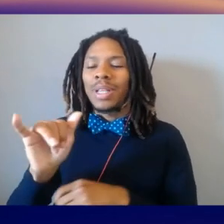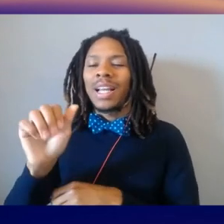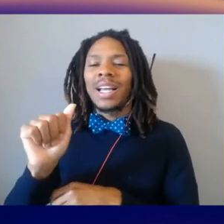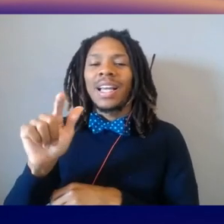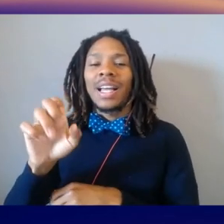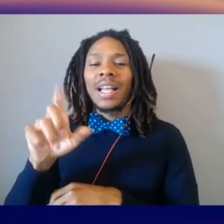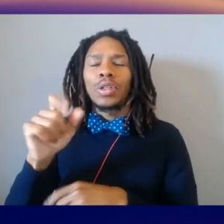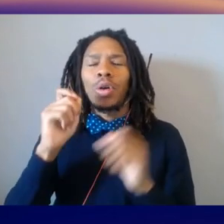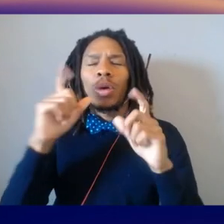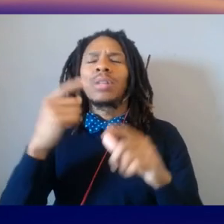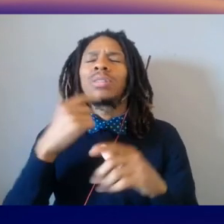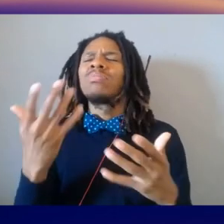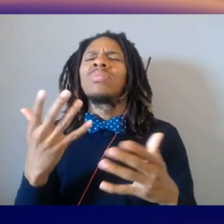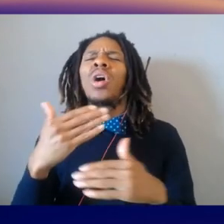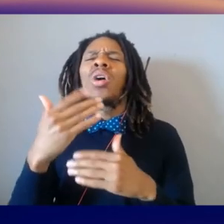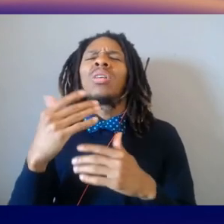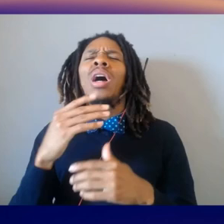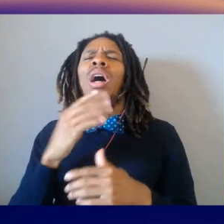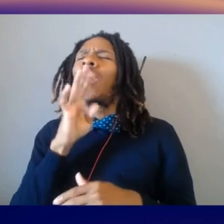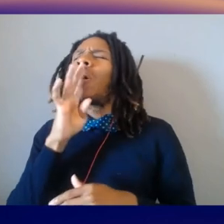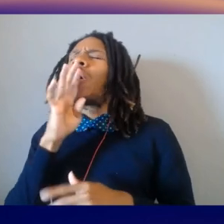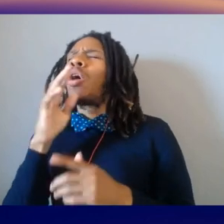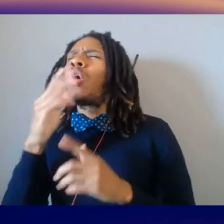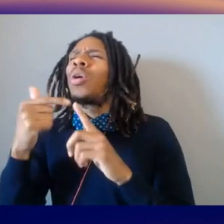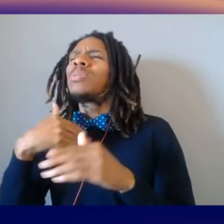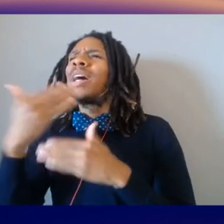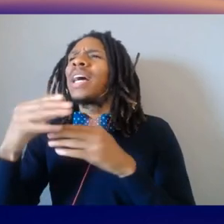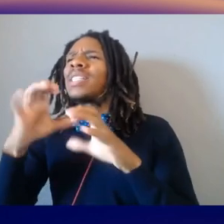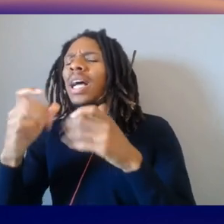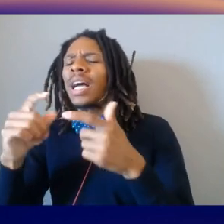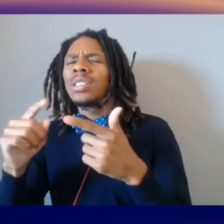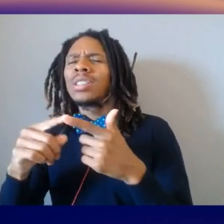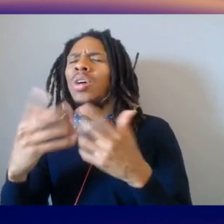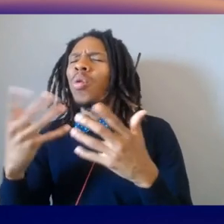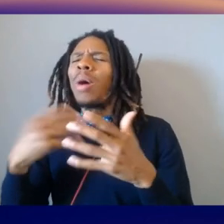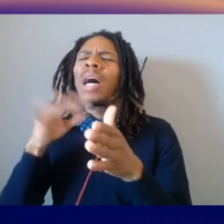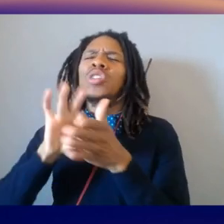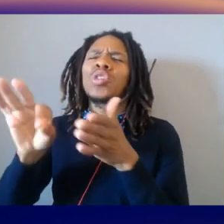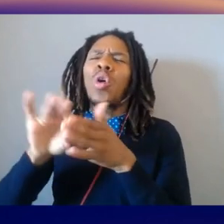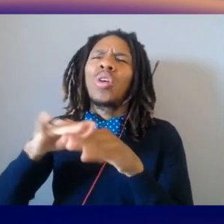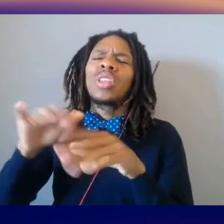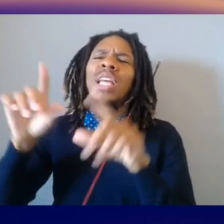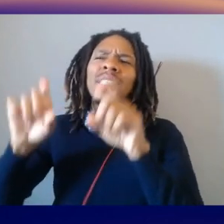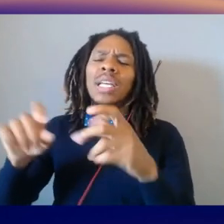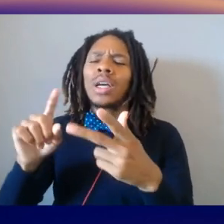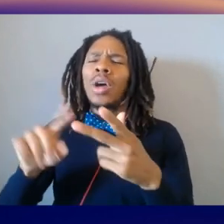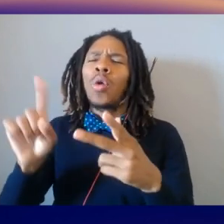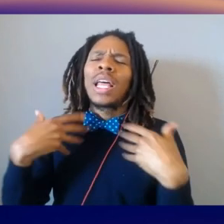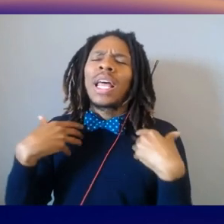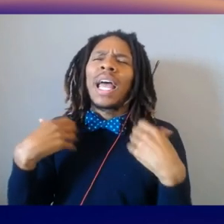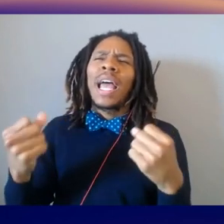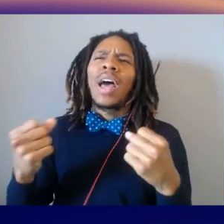"When's my next class? How'd I do on that exam?" You know, "Where's the health clinic?" Like all kinds of questions like that,